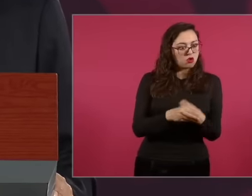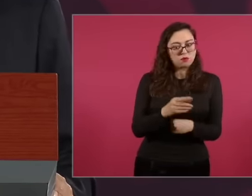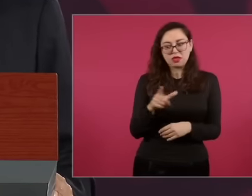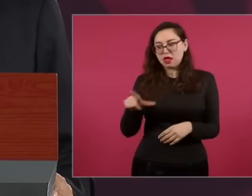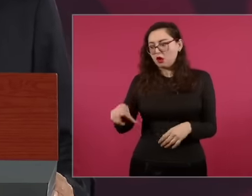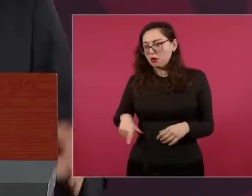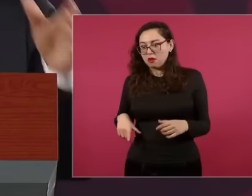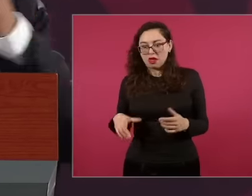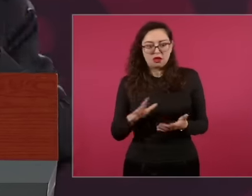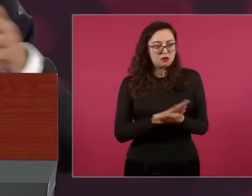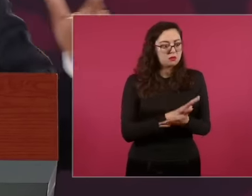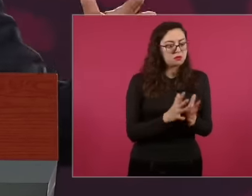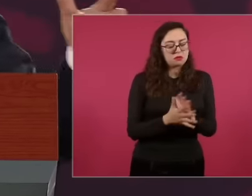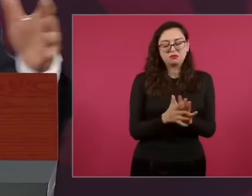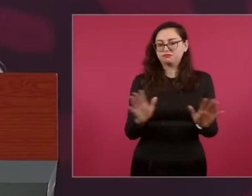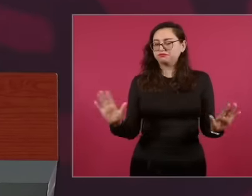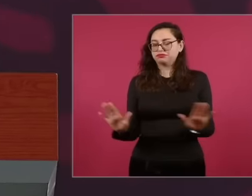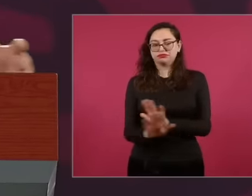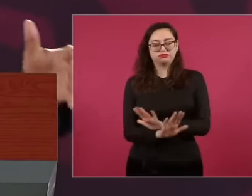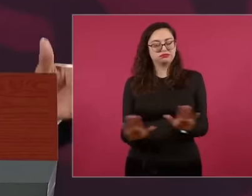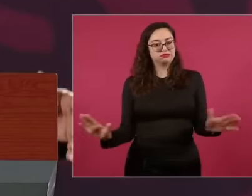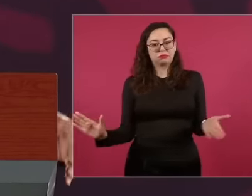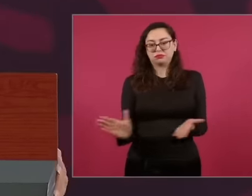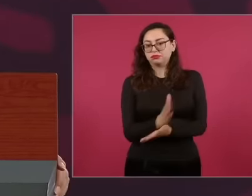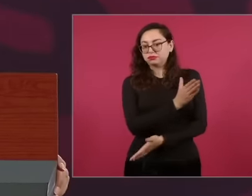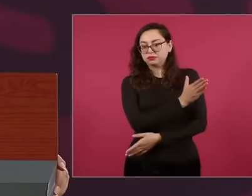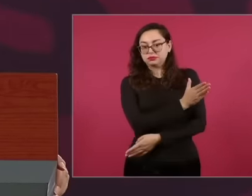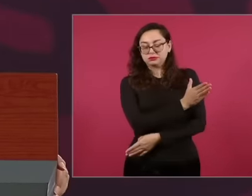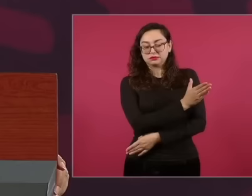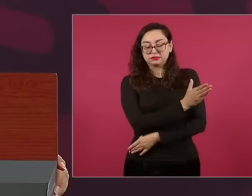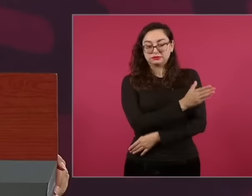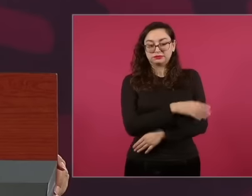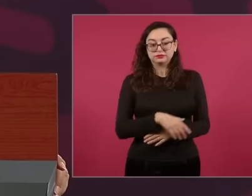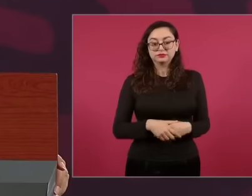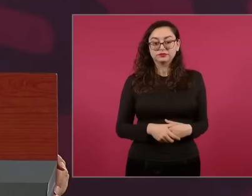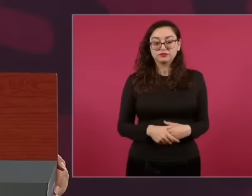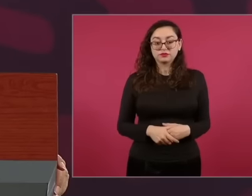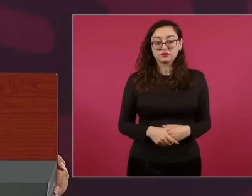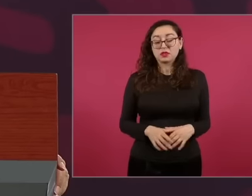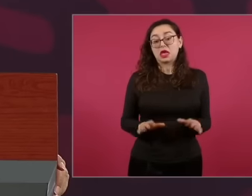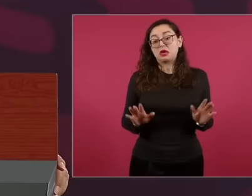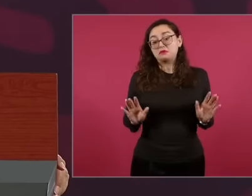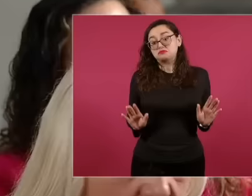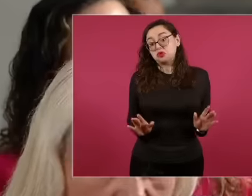So since we have not allowed that, I tell you because I had the opportunity to